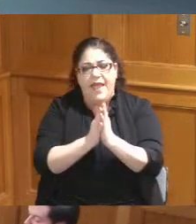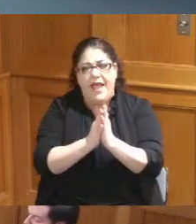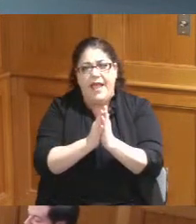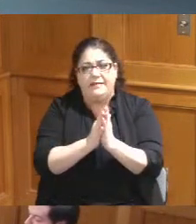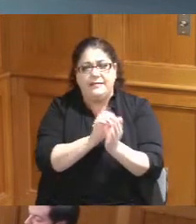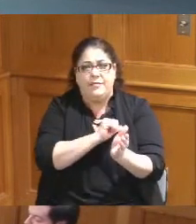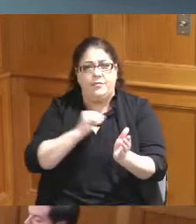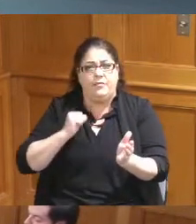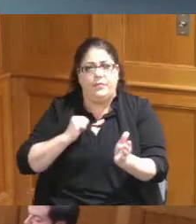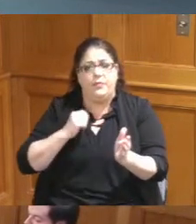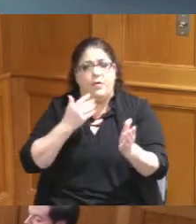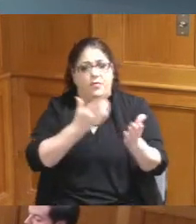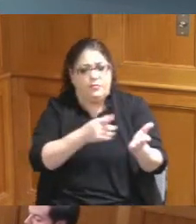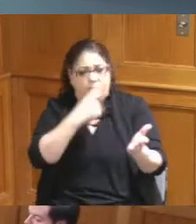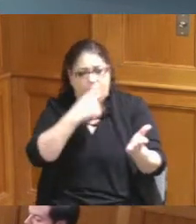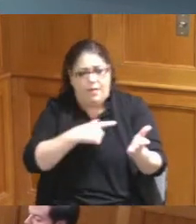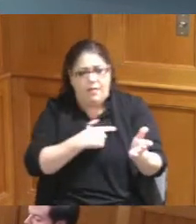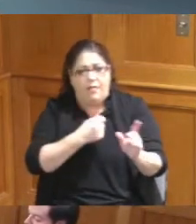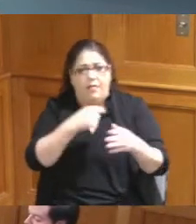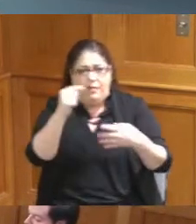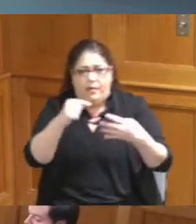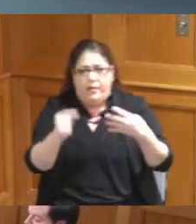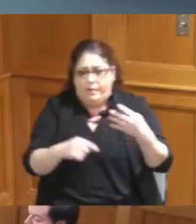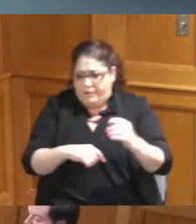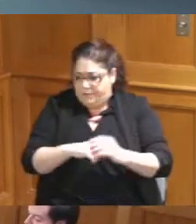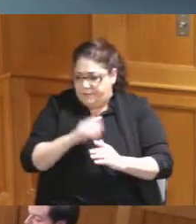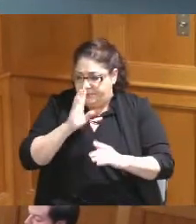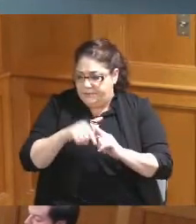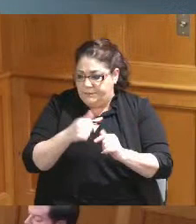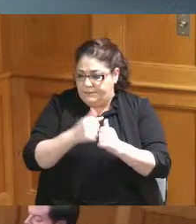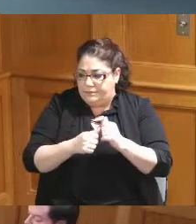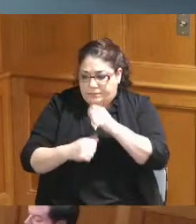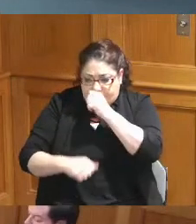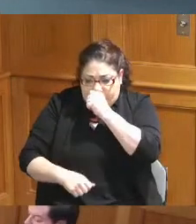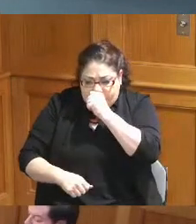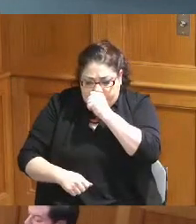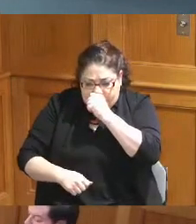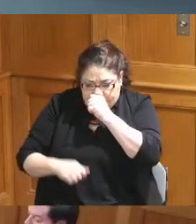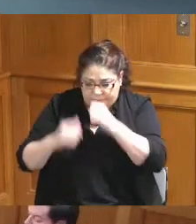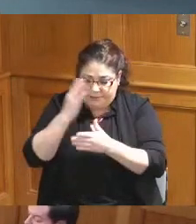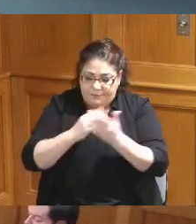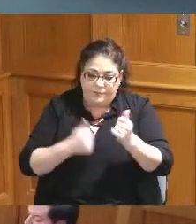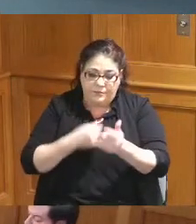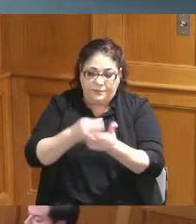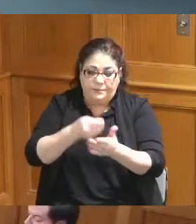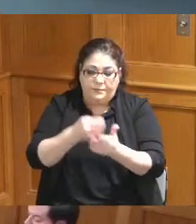will walk us through those and highlight the ones that have Financial applications thank you